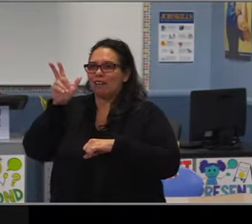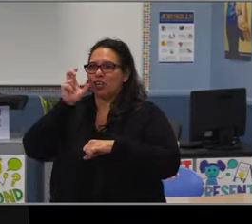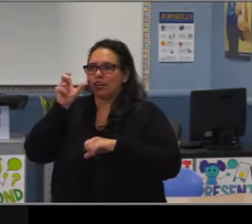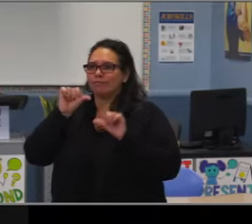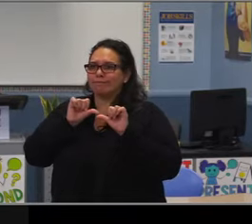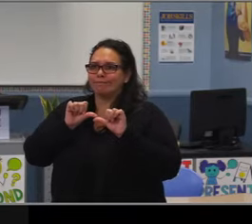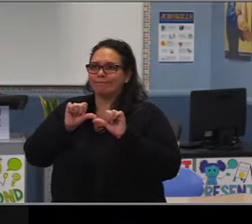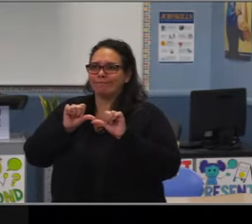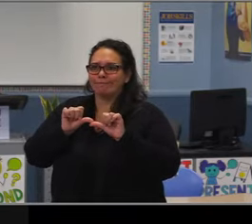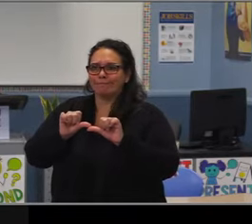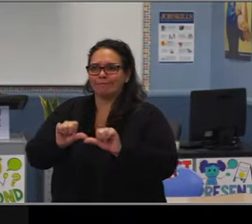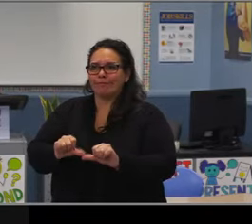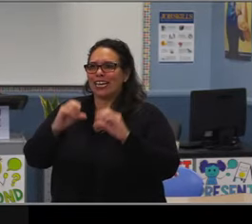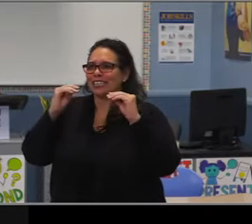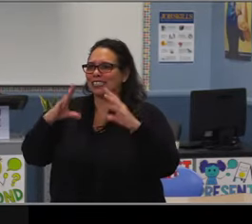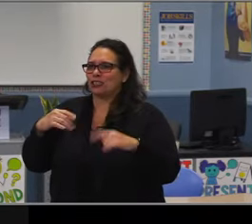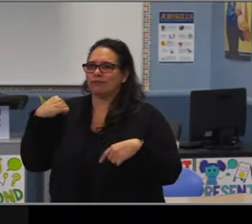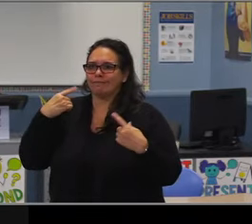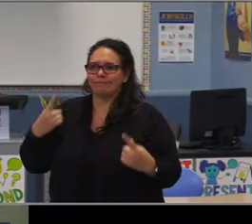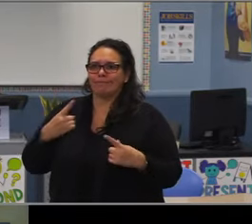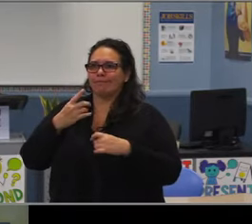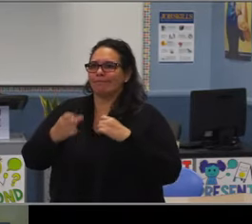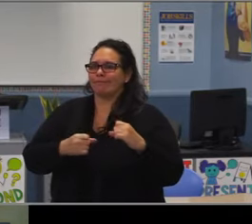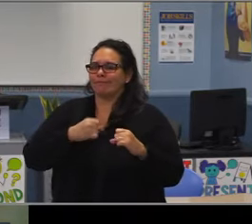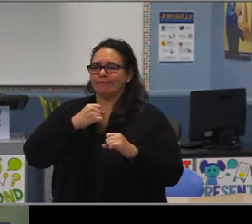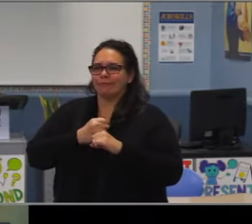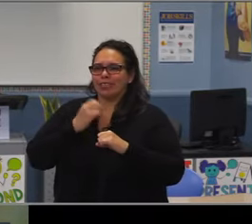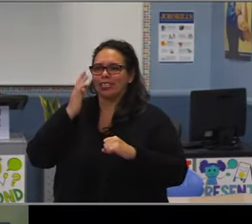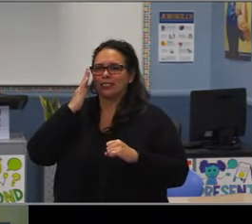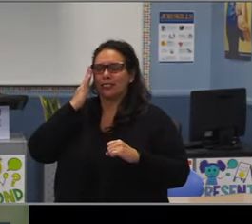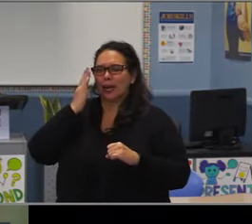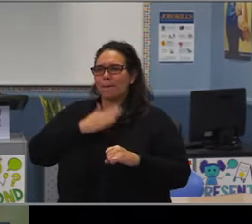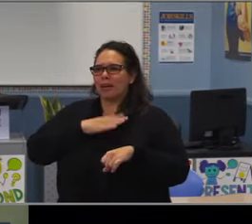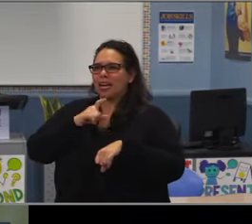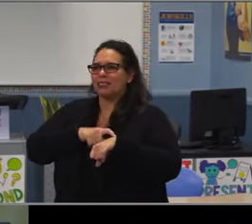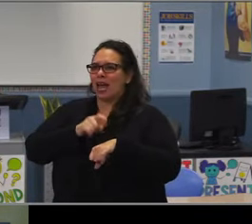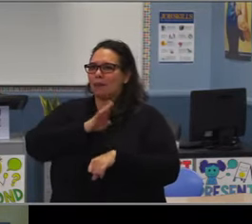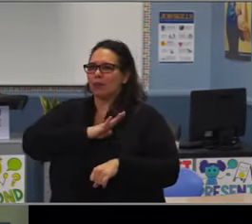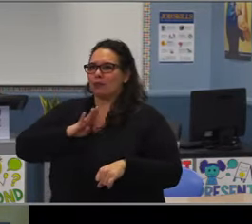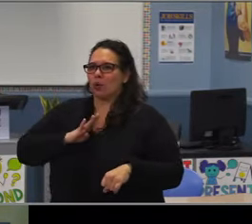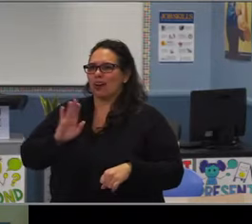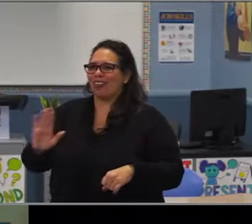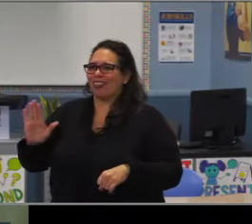and Stevens right now. So most students do filter into a traditional middle school program,